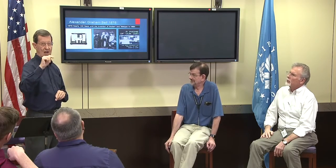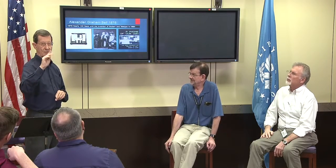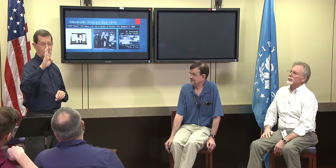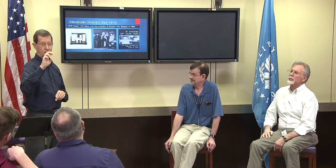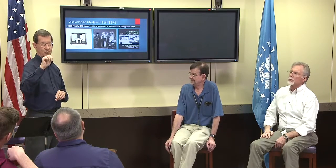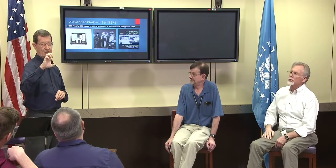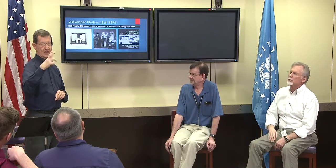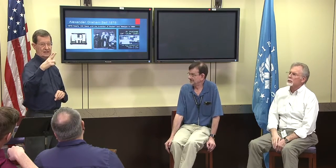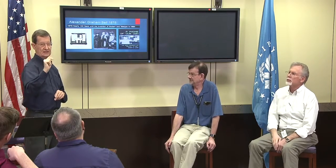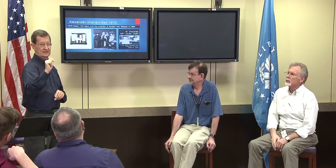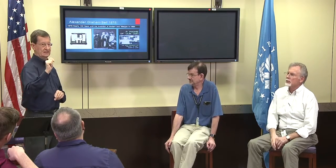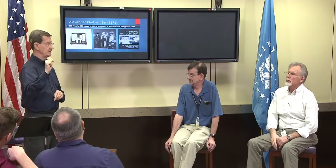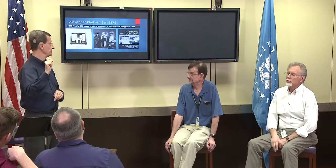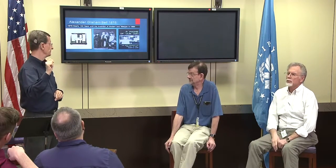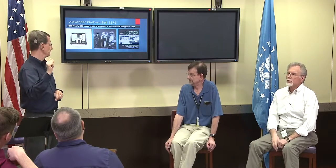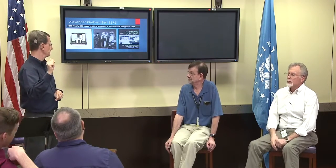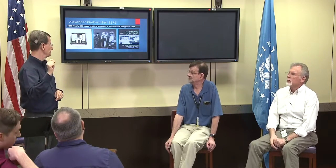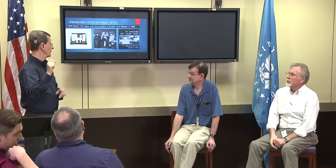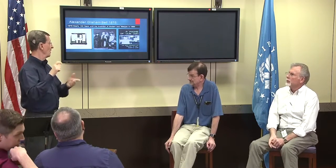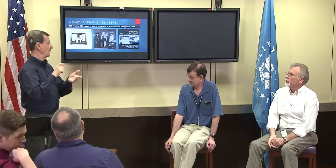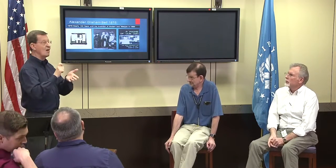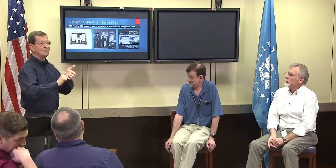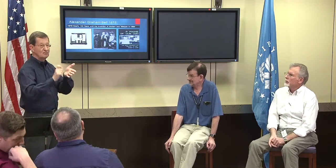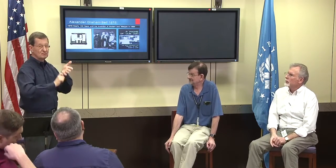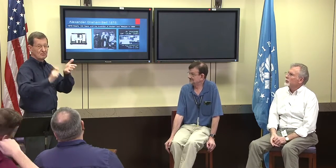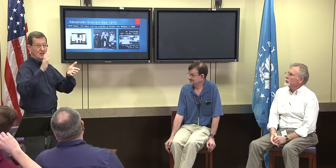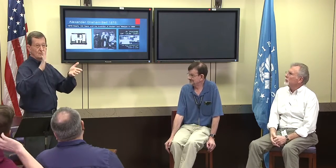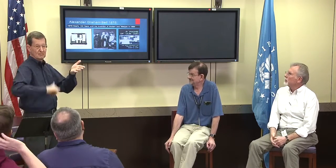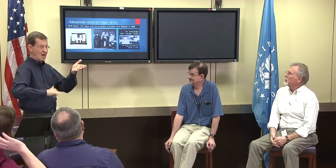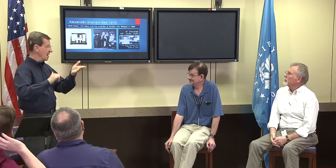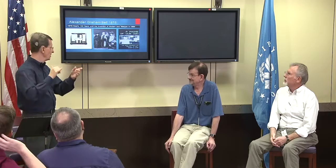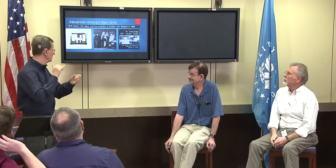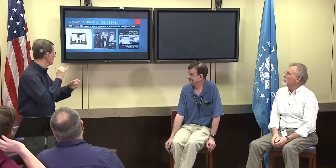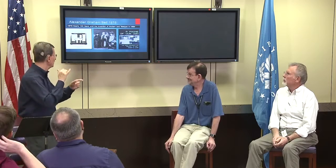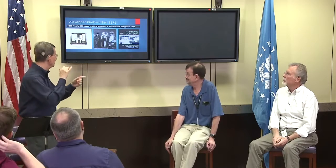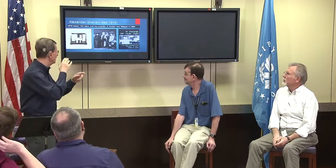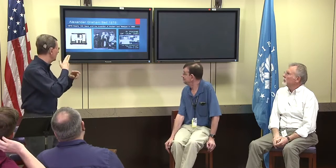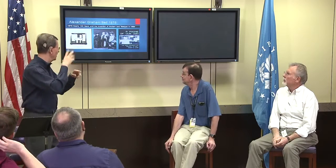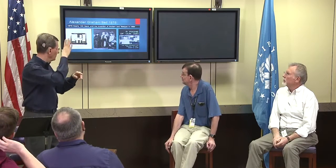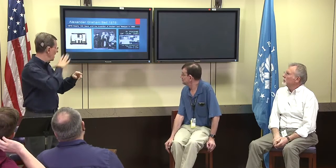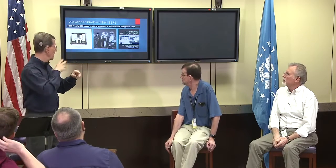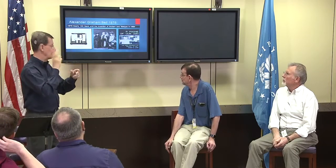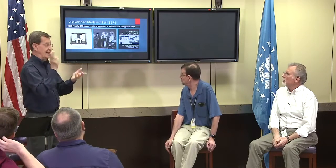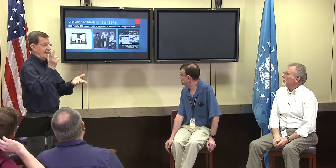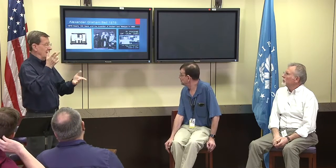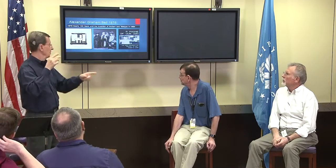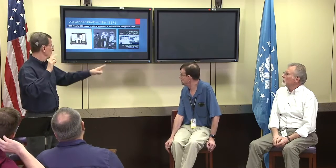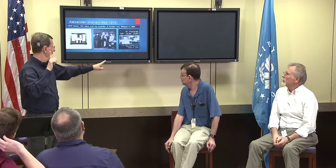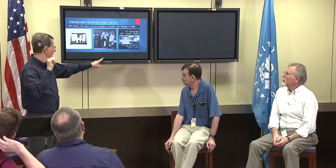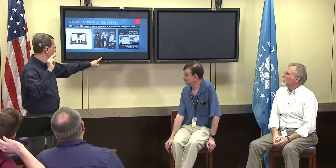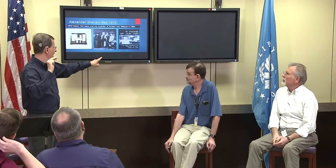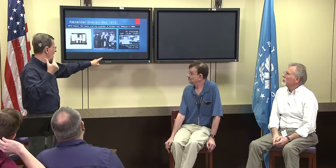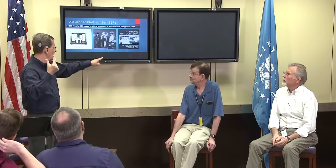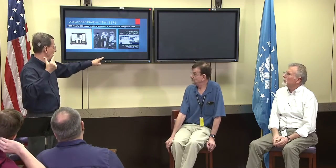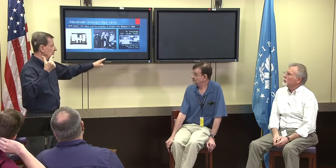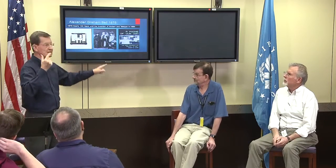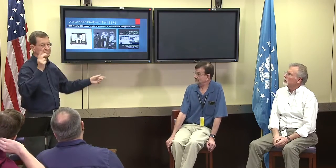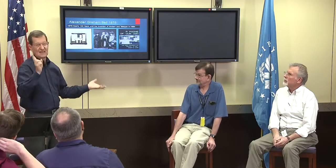who invented was Robert Weitbrecht and this book was written